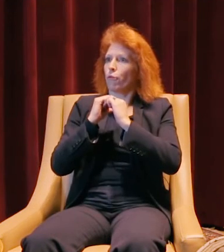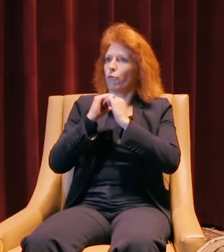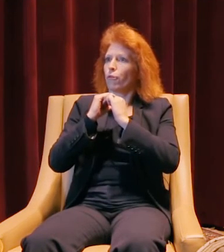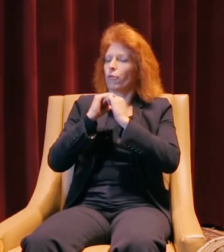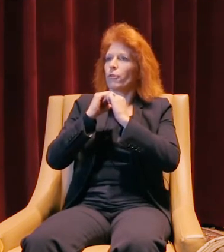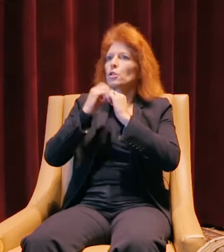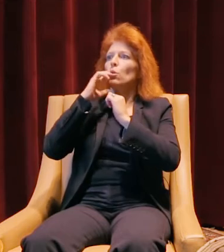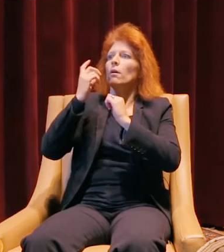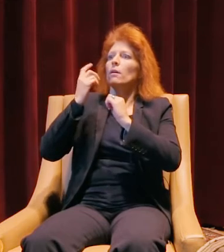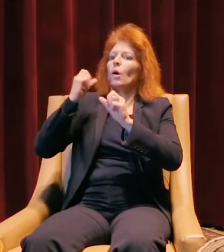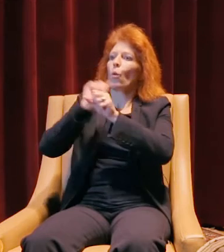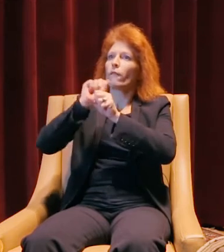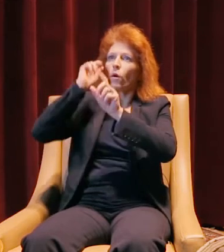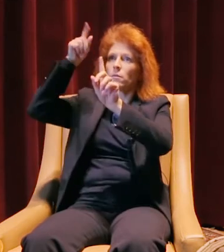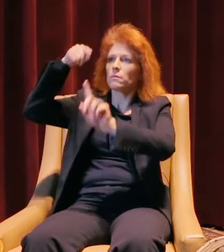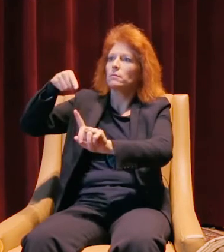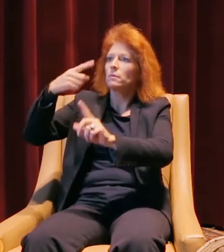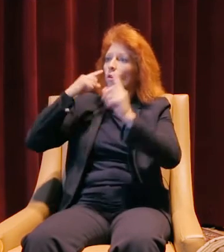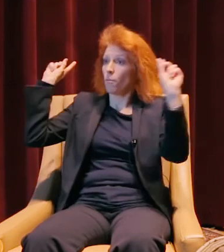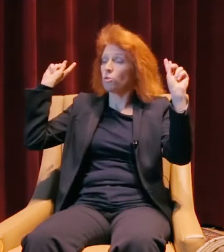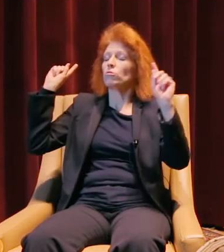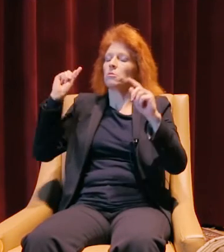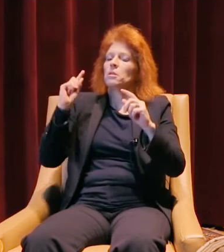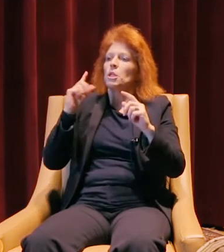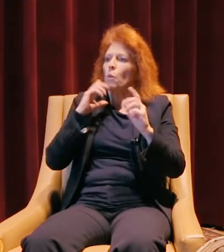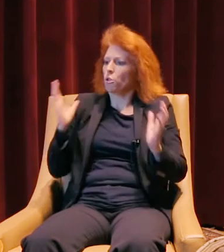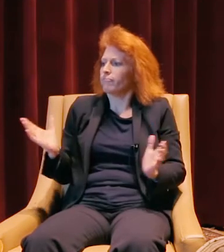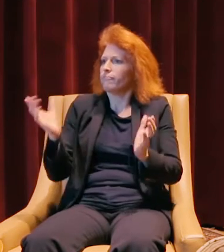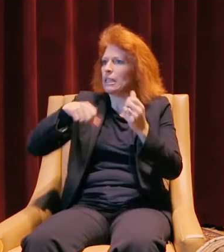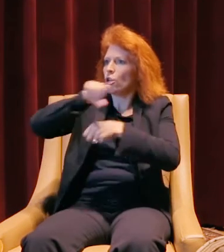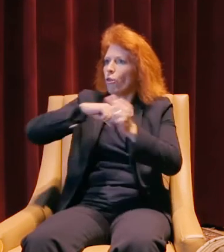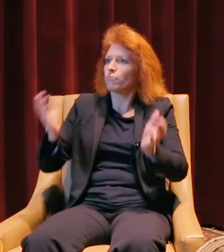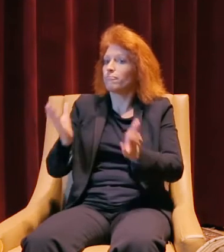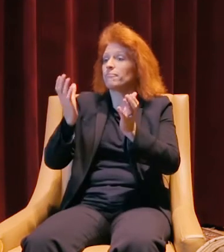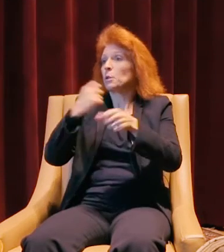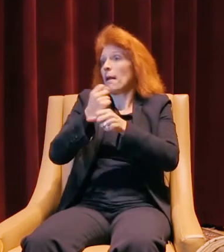we all need to work together and help each other, push each other up, and make this happen.